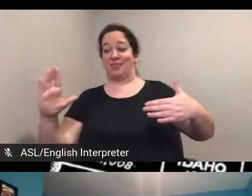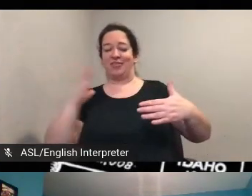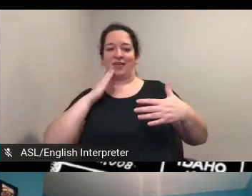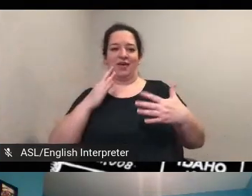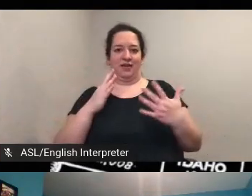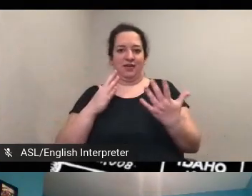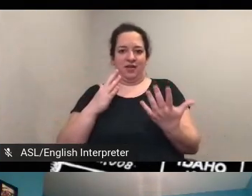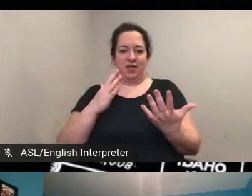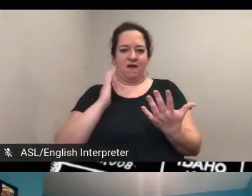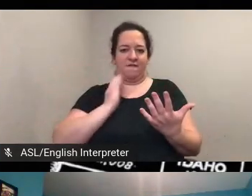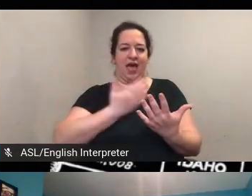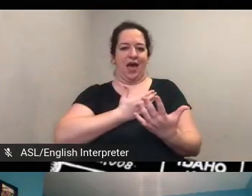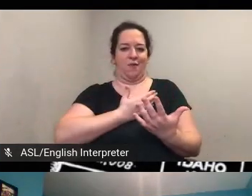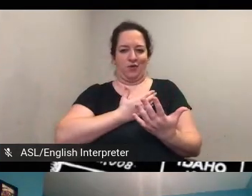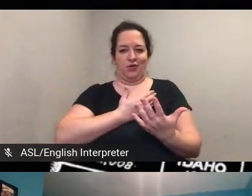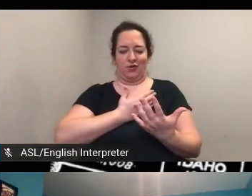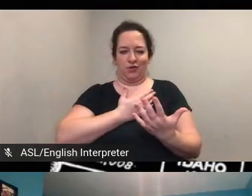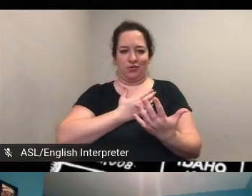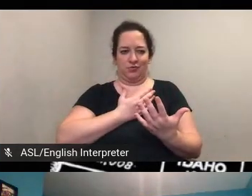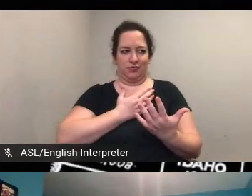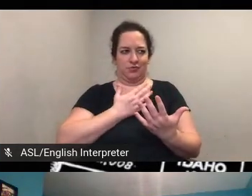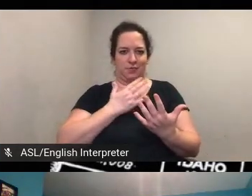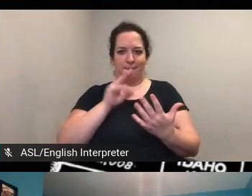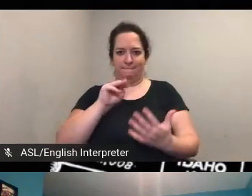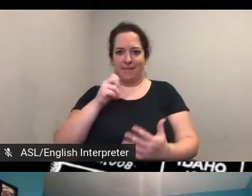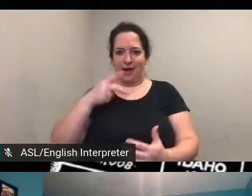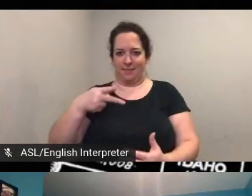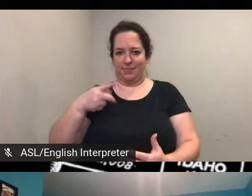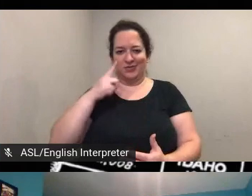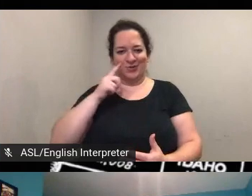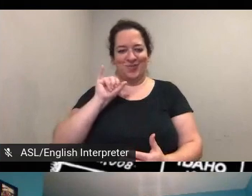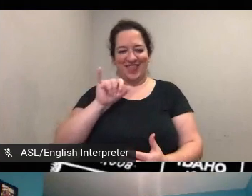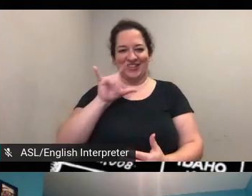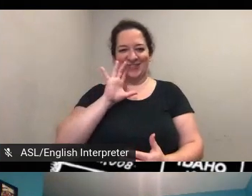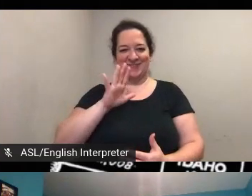that's that's a um that's my my cue to shout out to